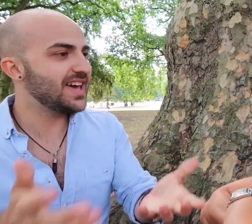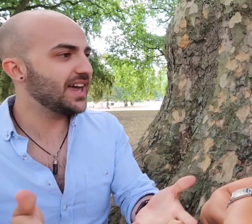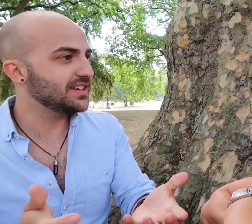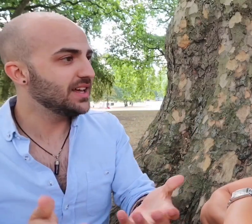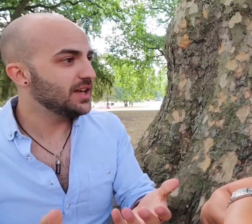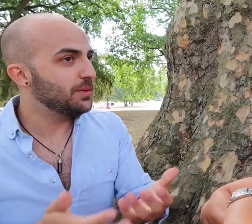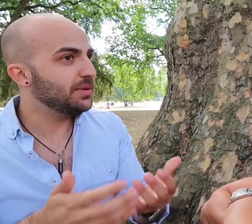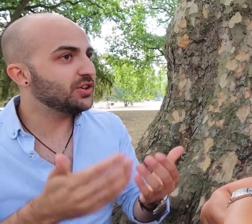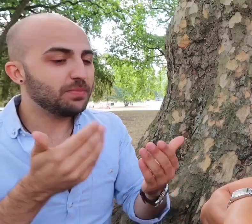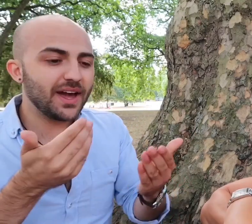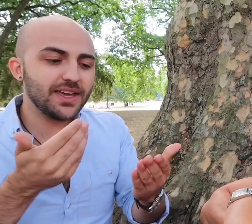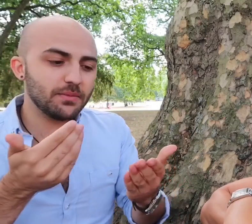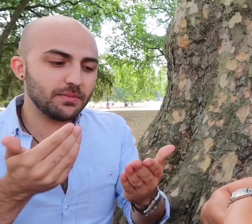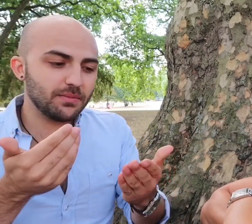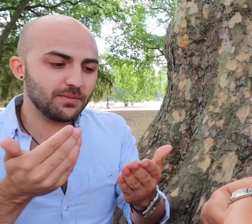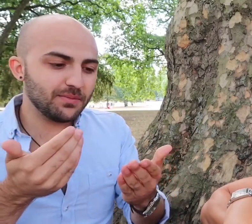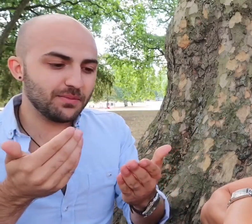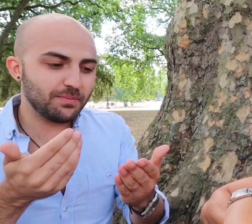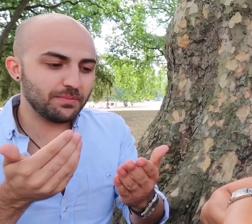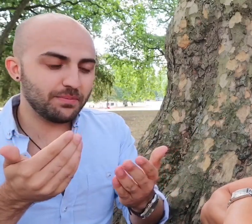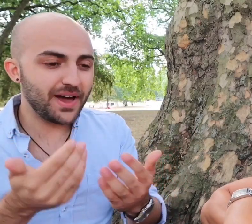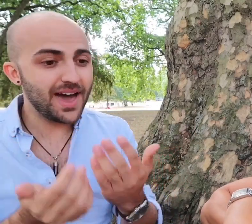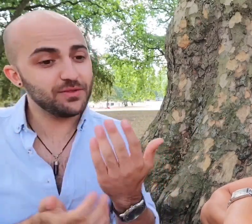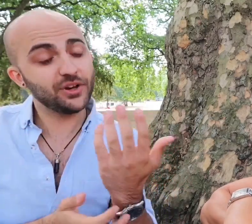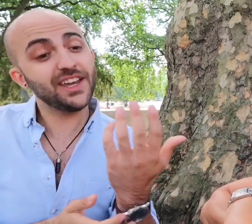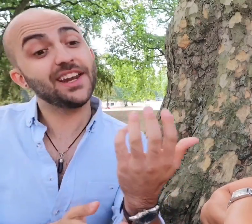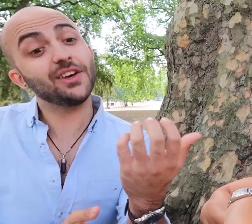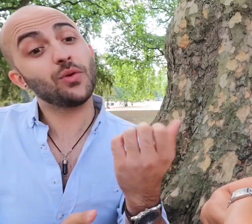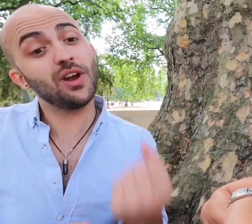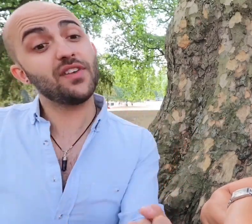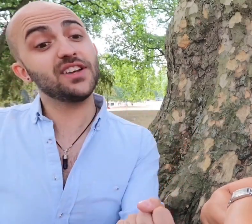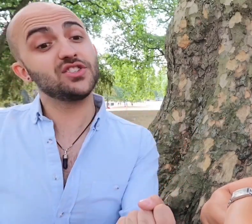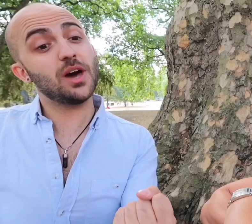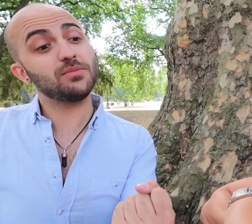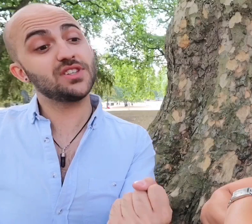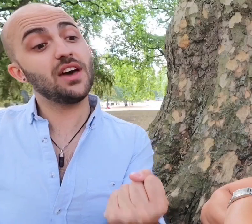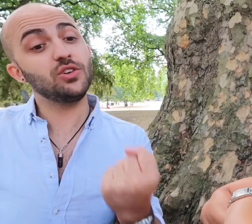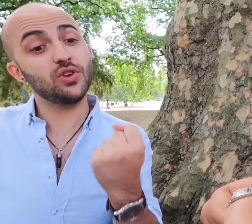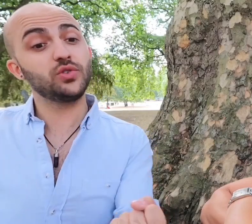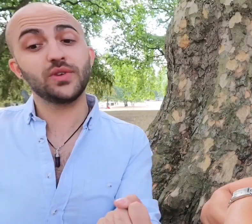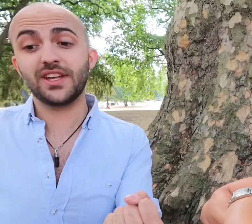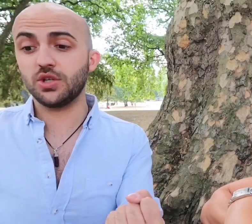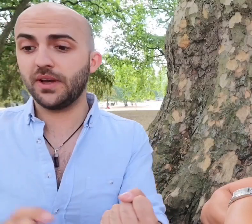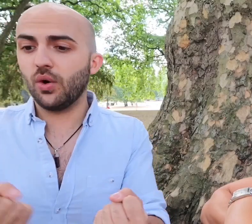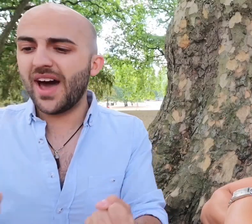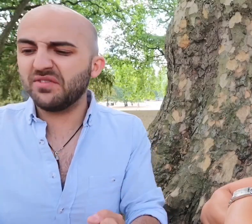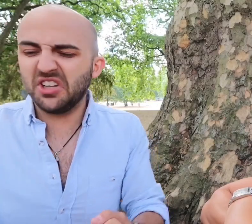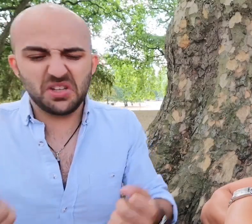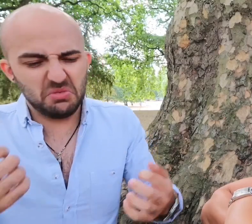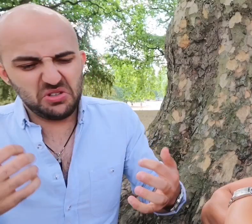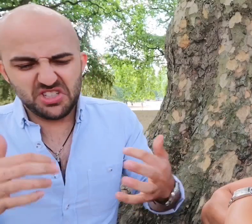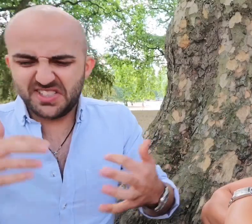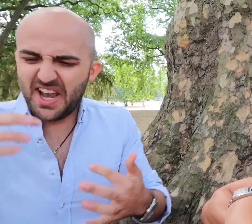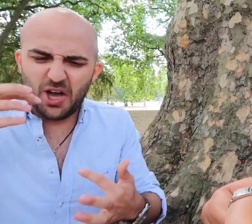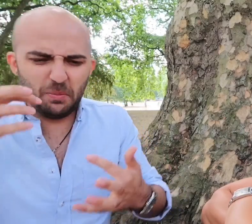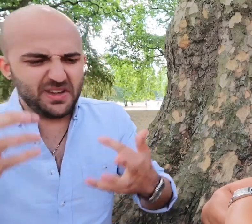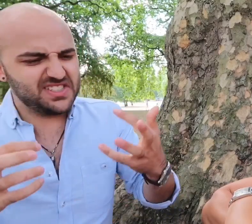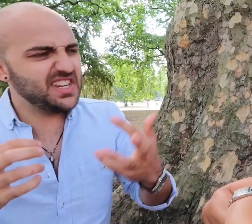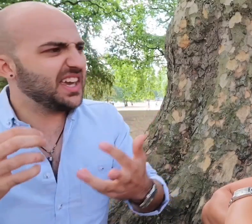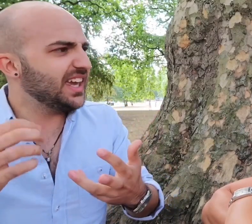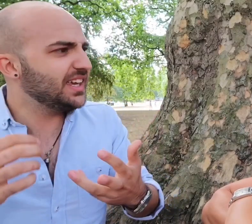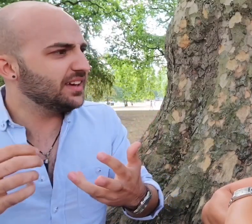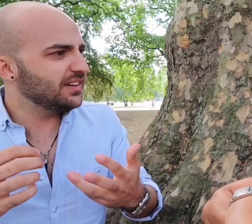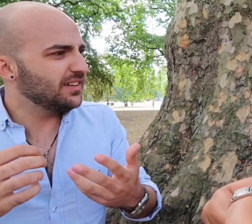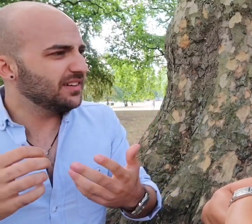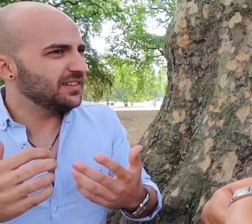because by bringing in a qualified interpreter who knows what they're doing, or having someone who's just a little bit sticky